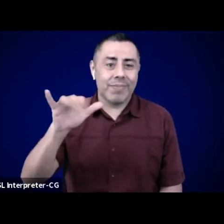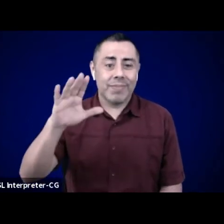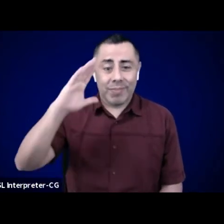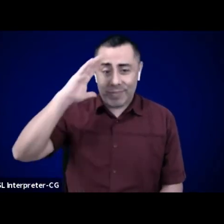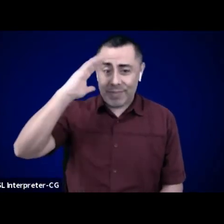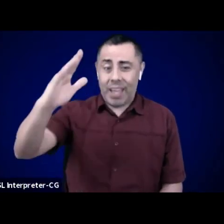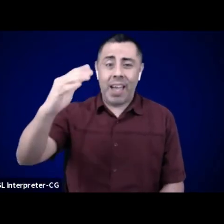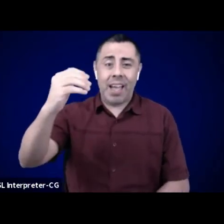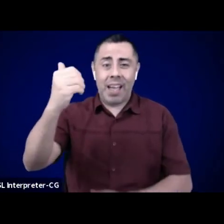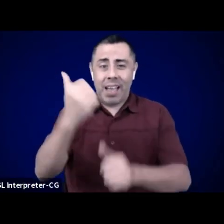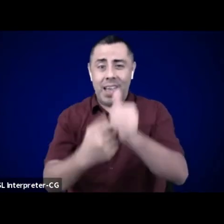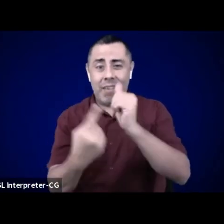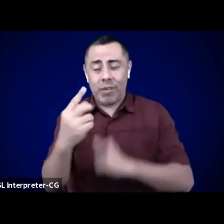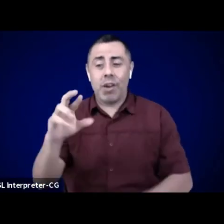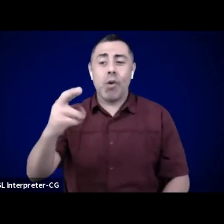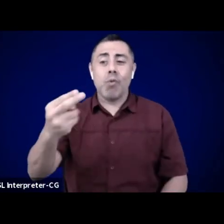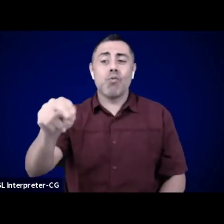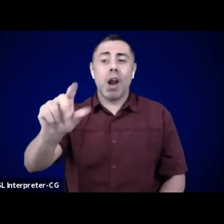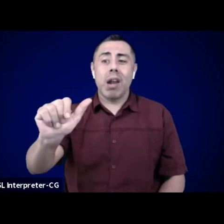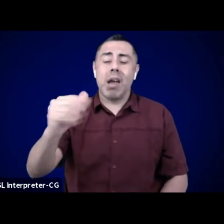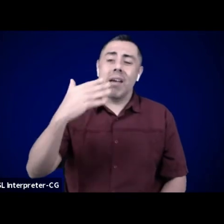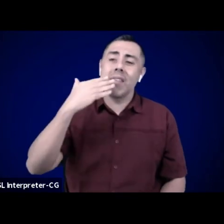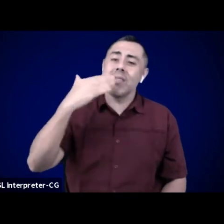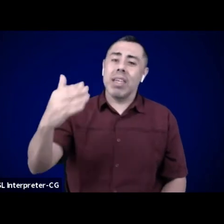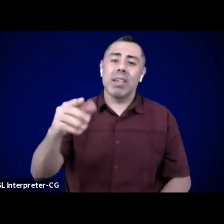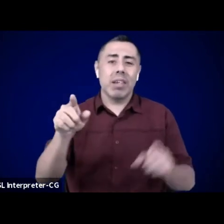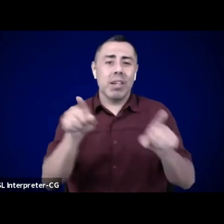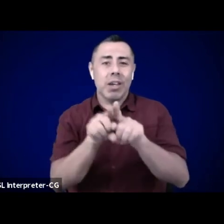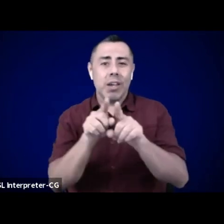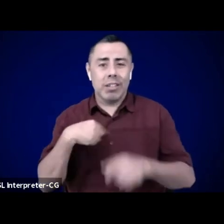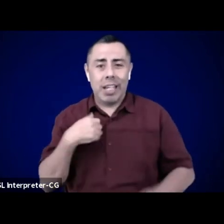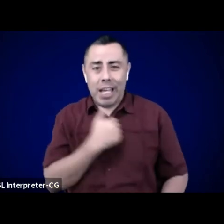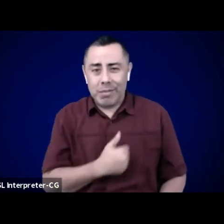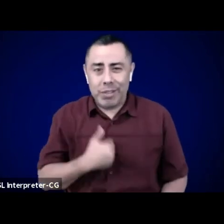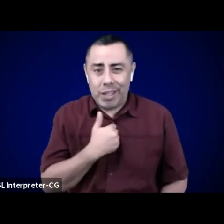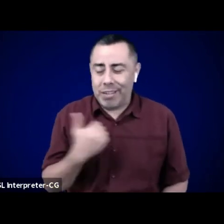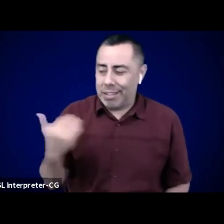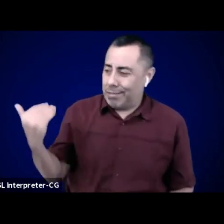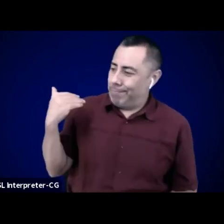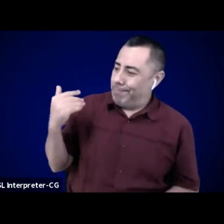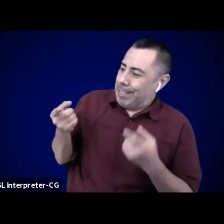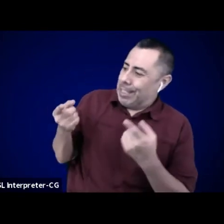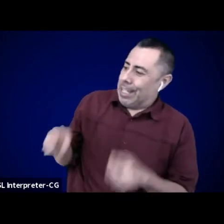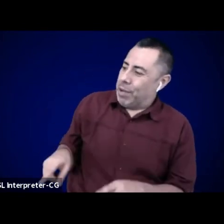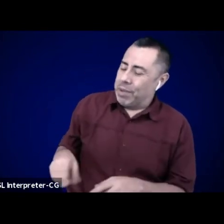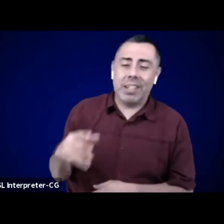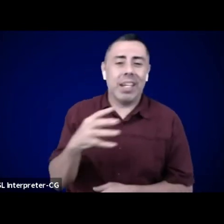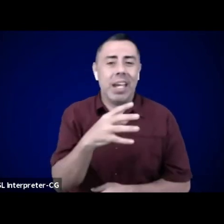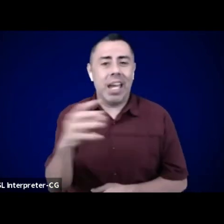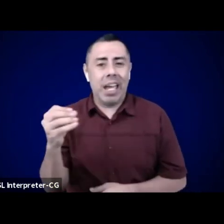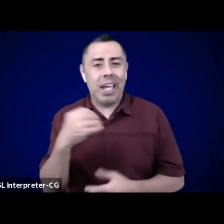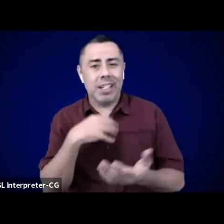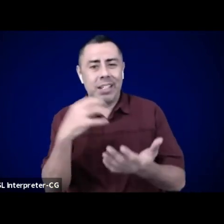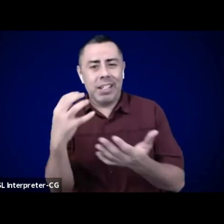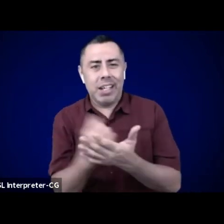their investment portfolio has been 99% fossil free. The board also split their endowment into two portfolios